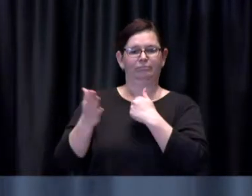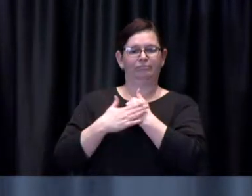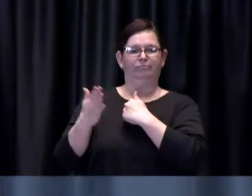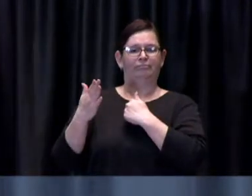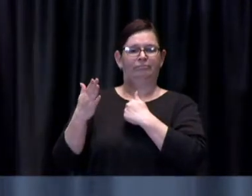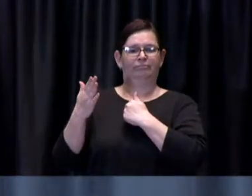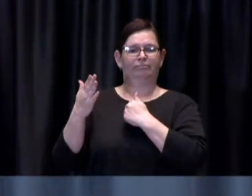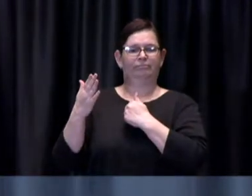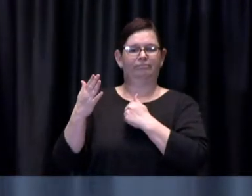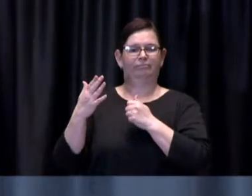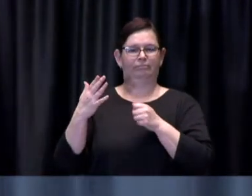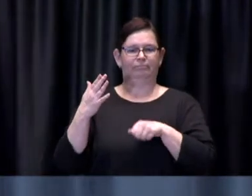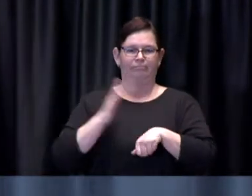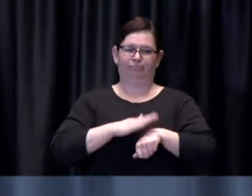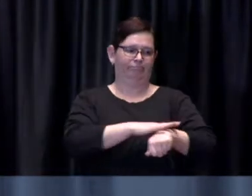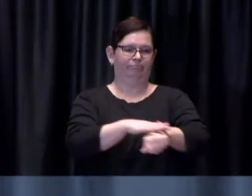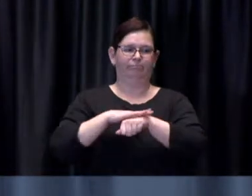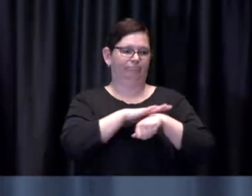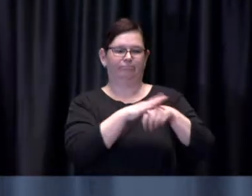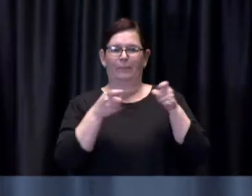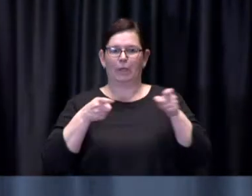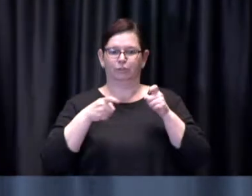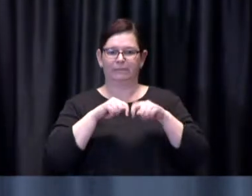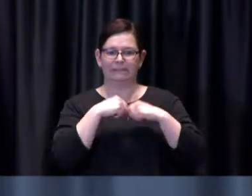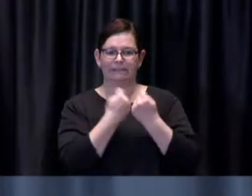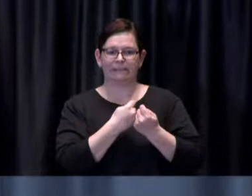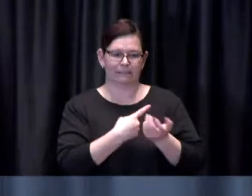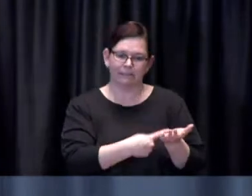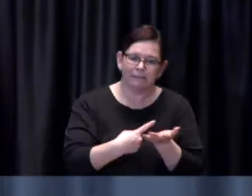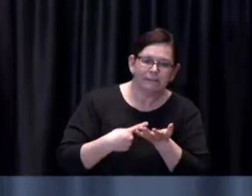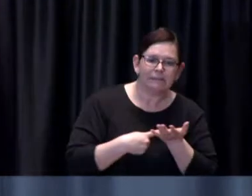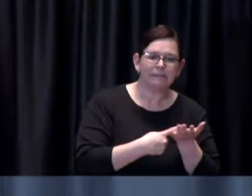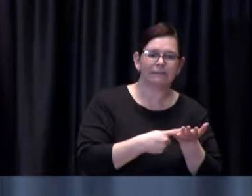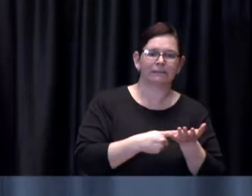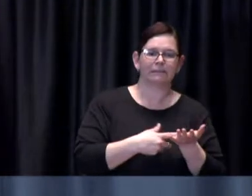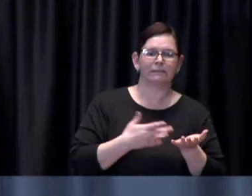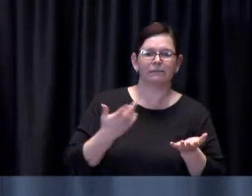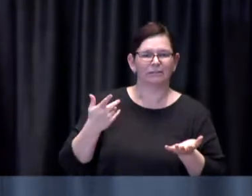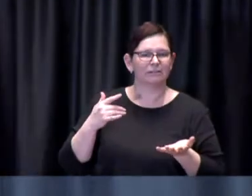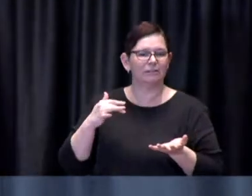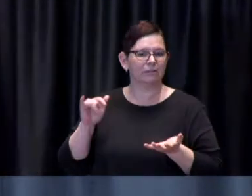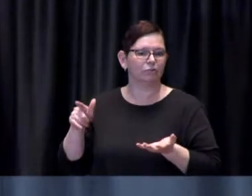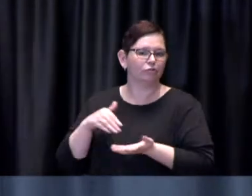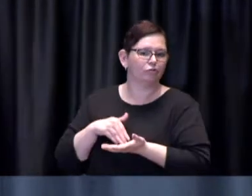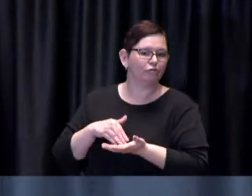and that initiates conversation with the medical professionals in this case of course Dr. de Villa and the Toronto Public Health